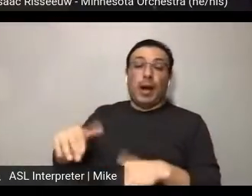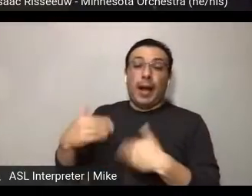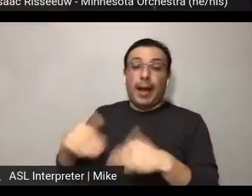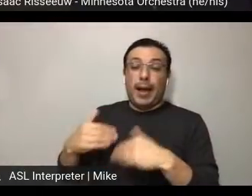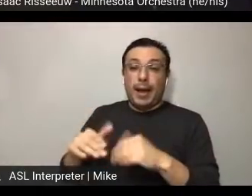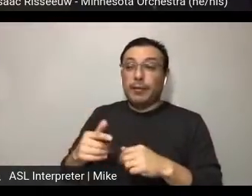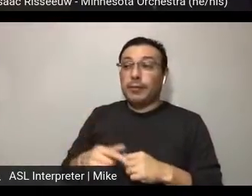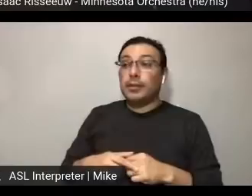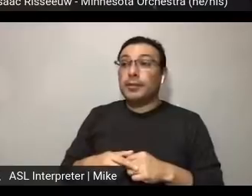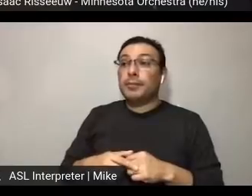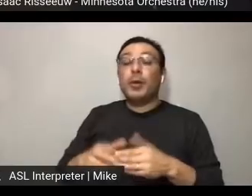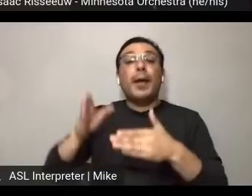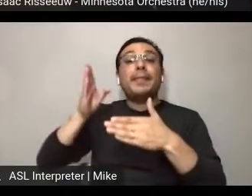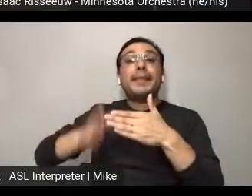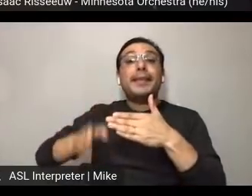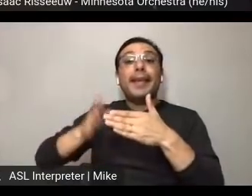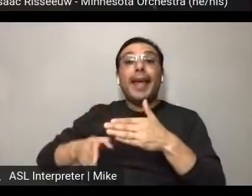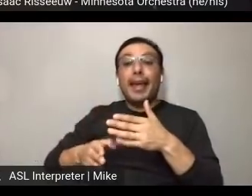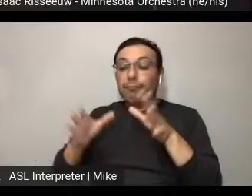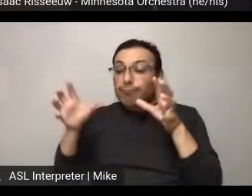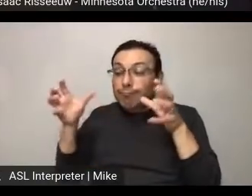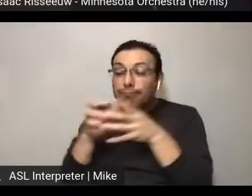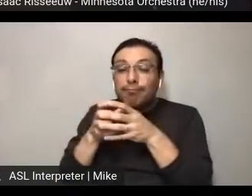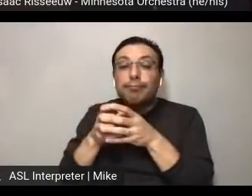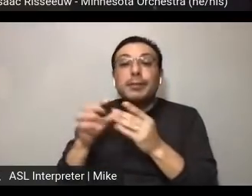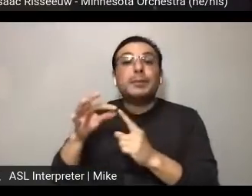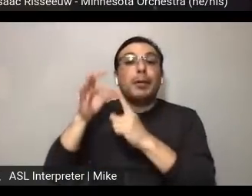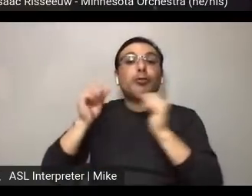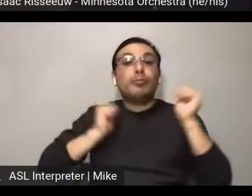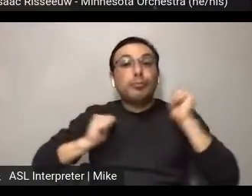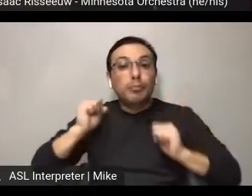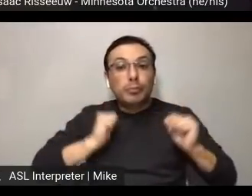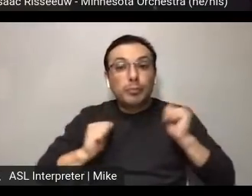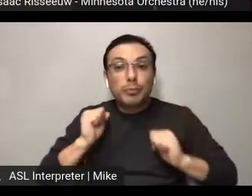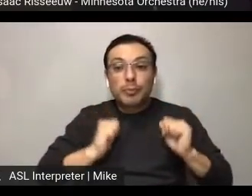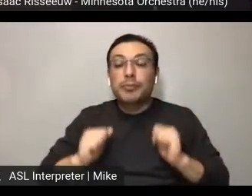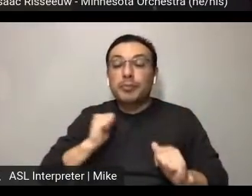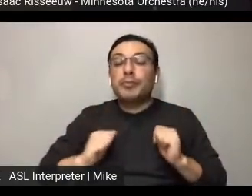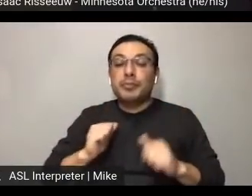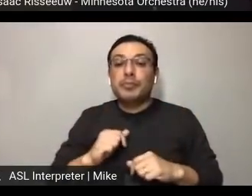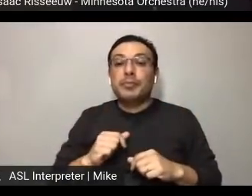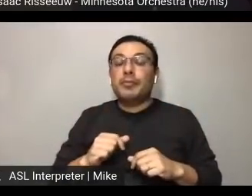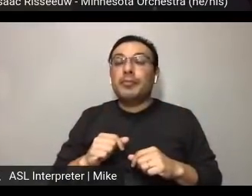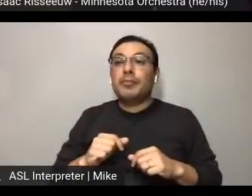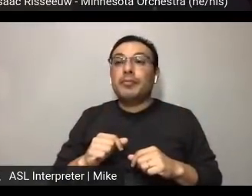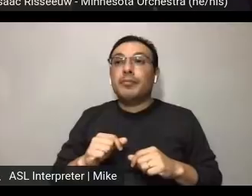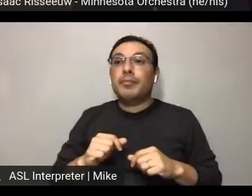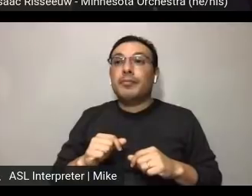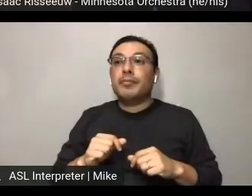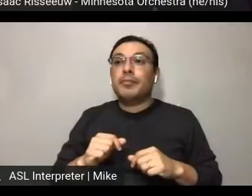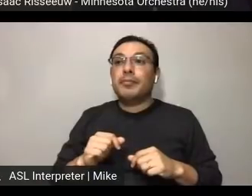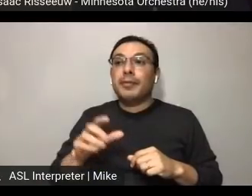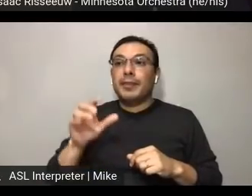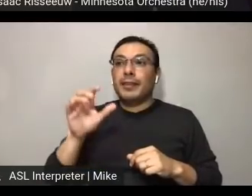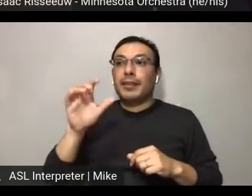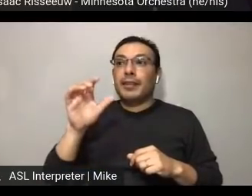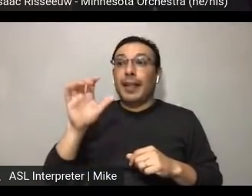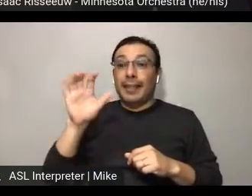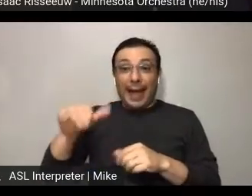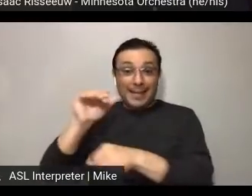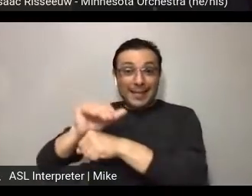at the end of the... campaign. Which was the night we raised the most funds.